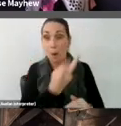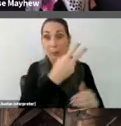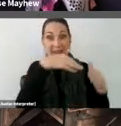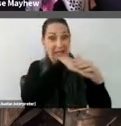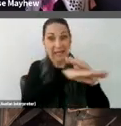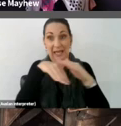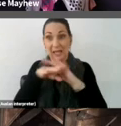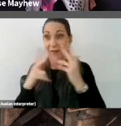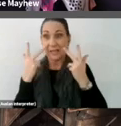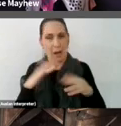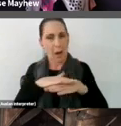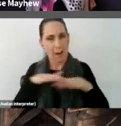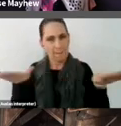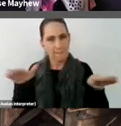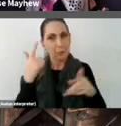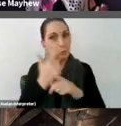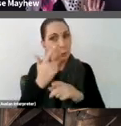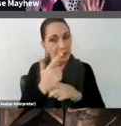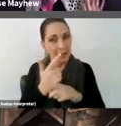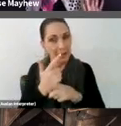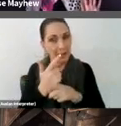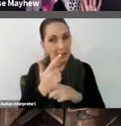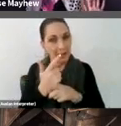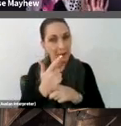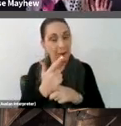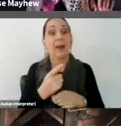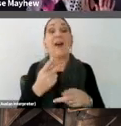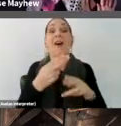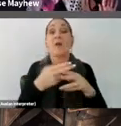To enter the tile you use your hand to navigate the